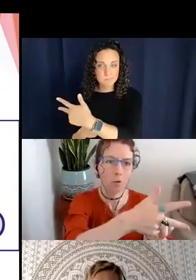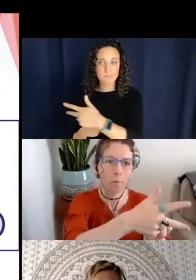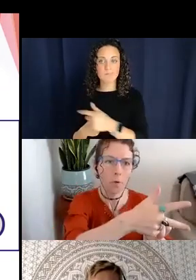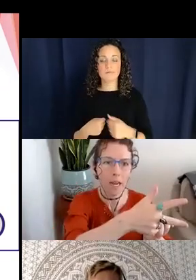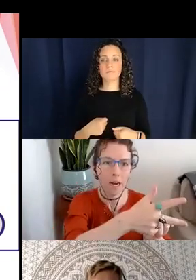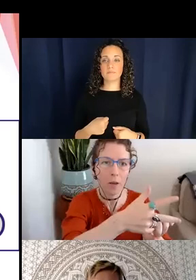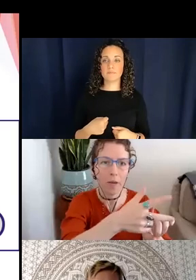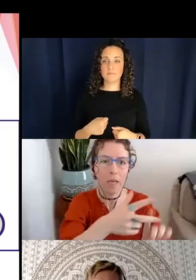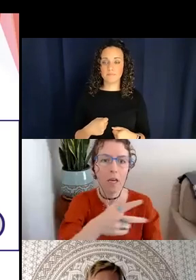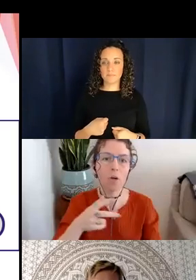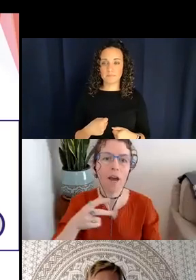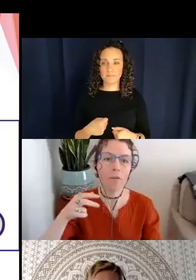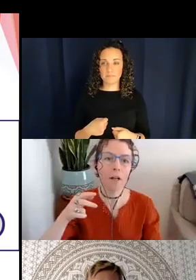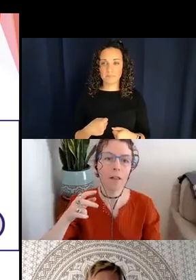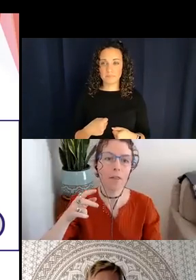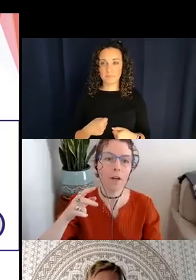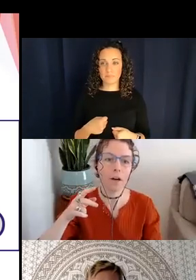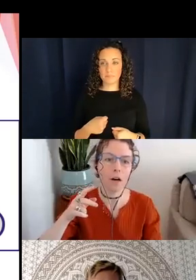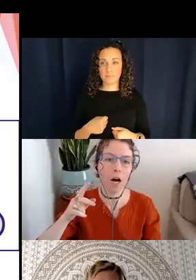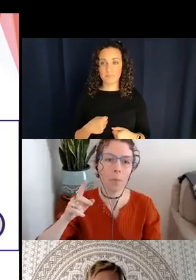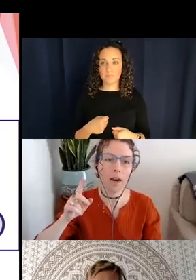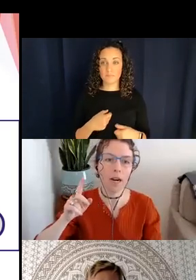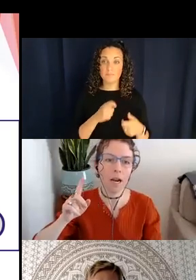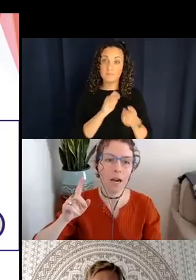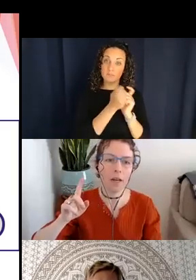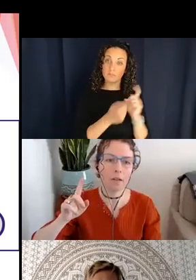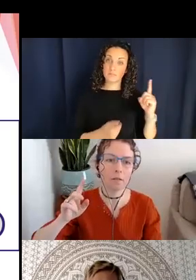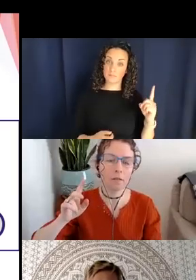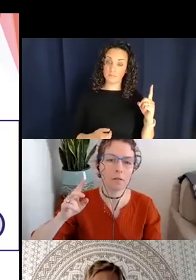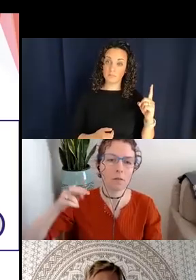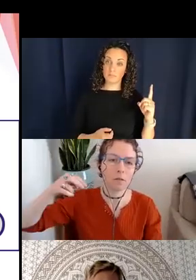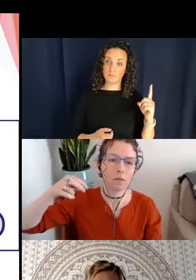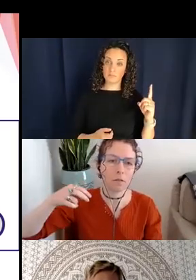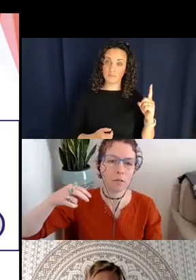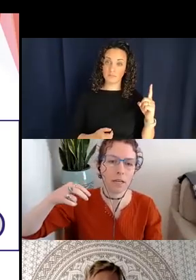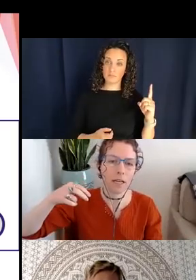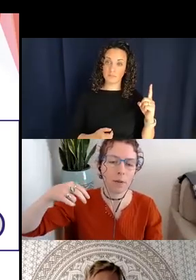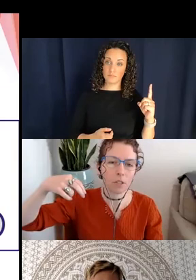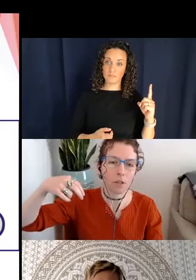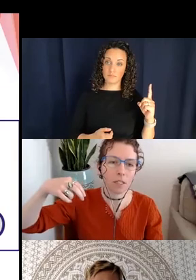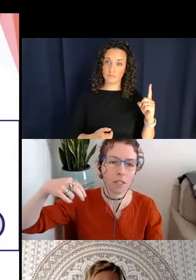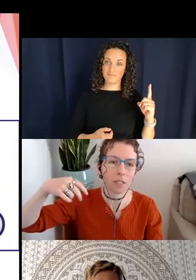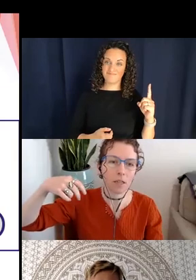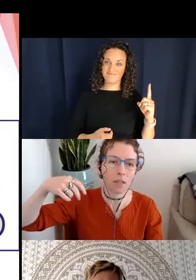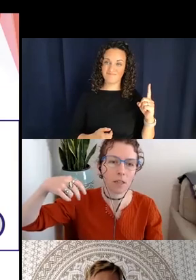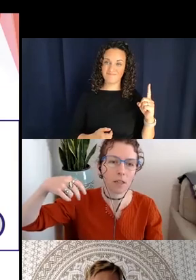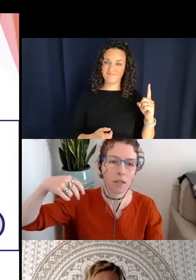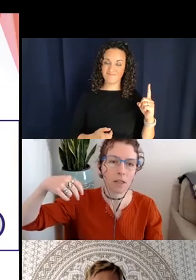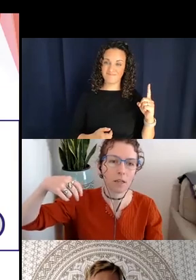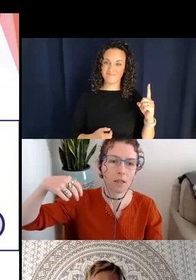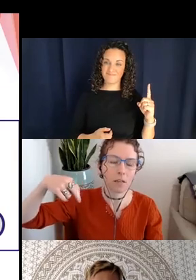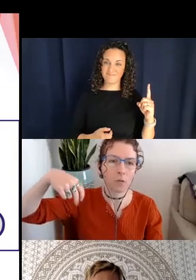point a to point b. You have the upright animate - I can't see my own screen, is this the one